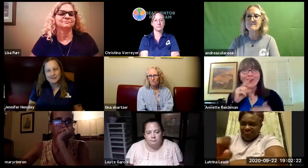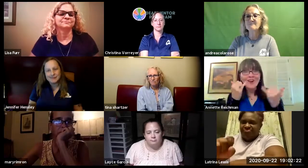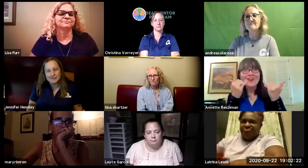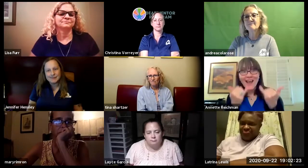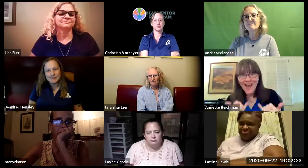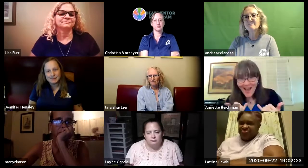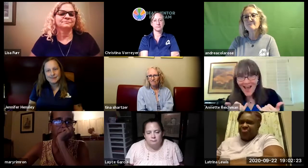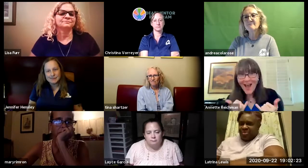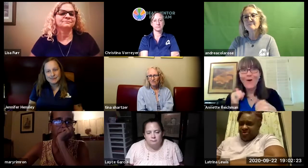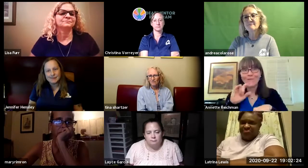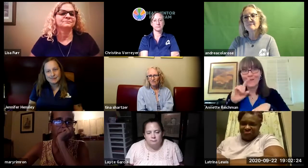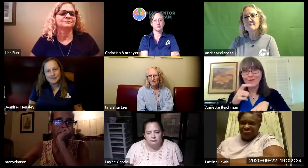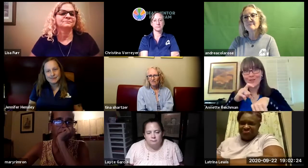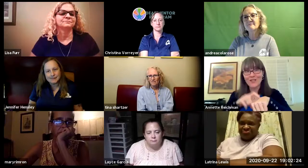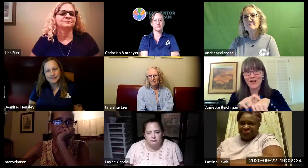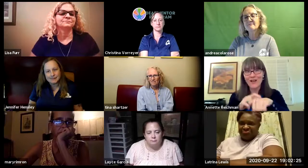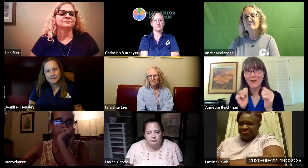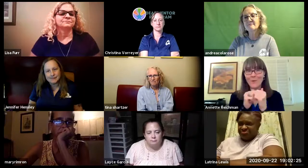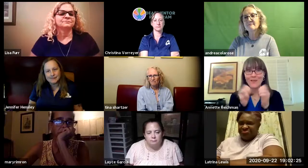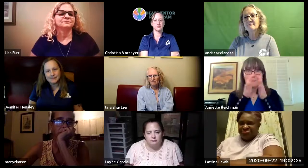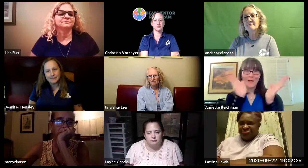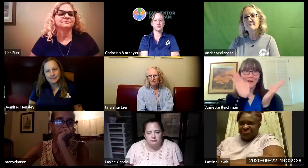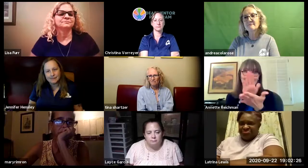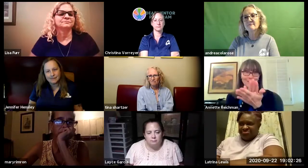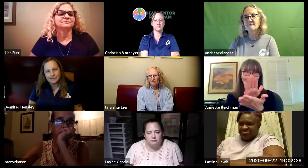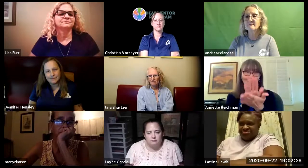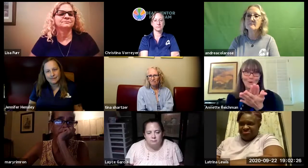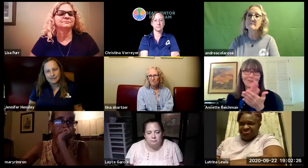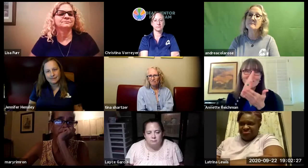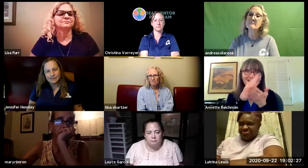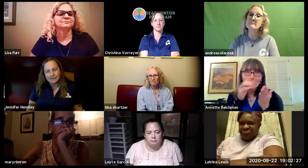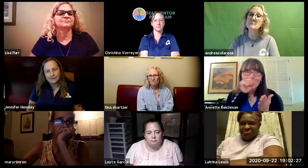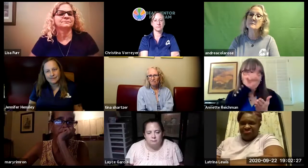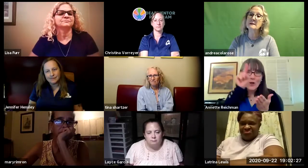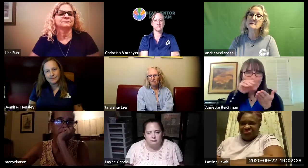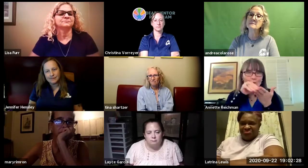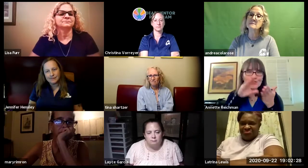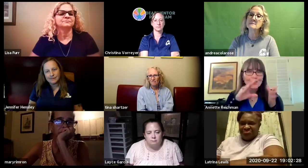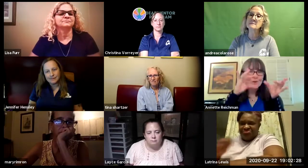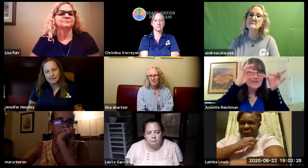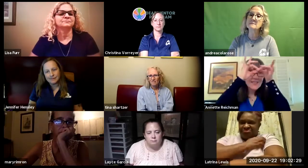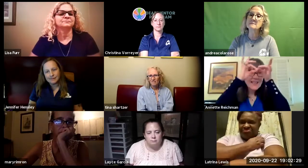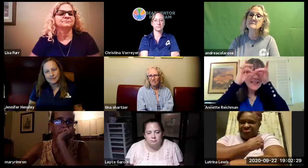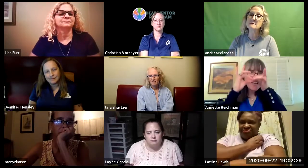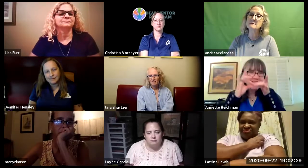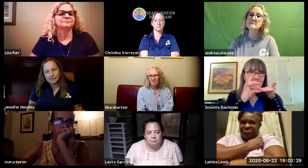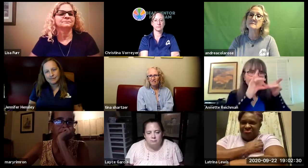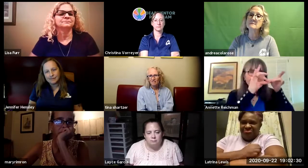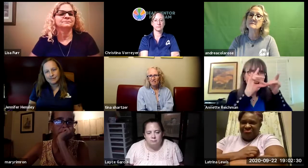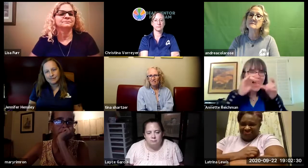able to interact with each other and with the public schools some of